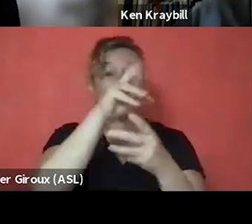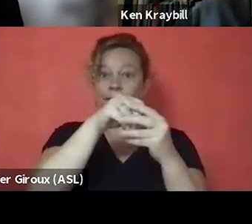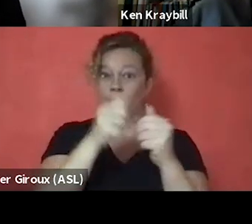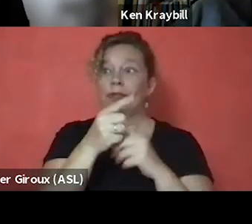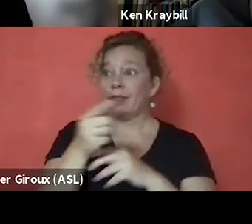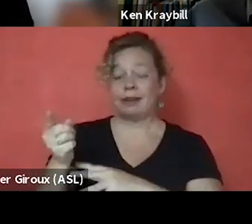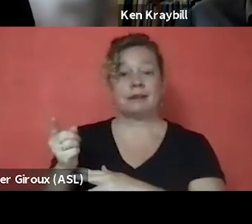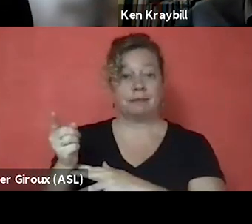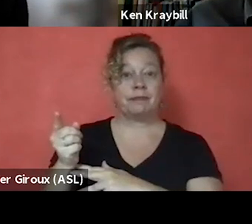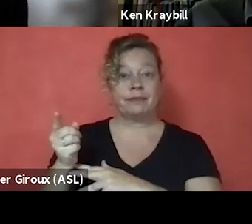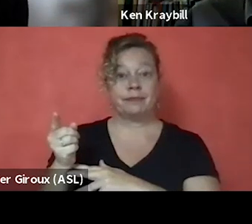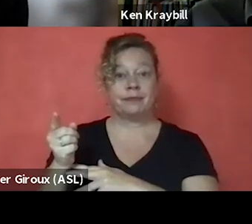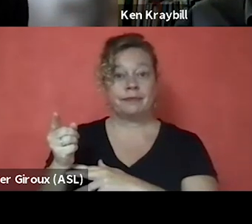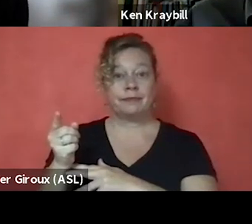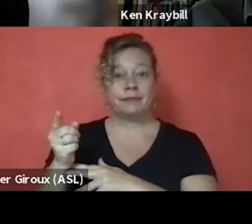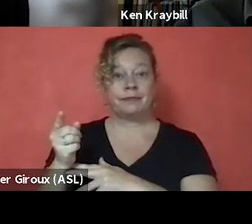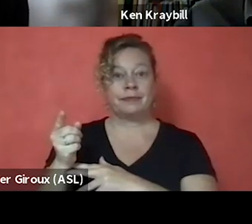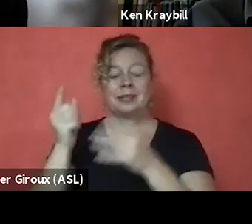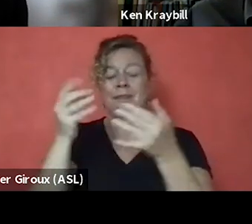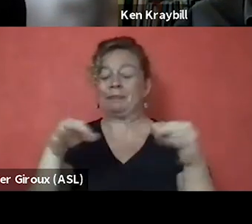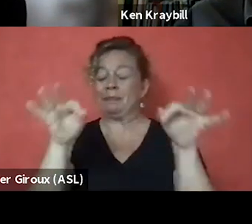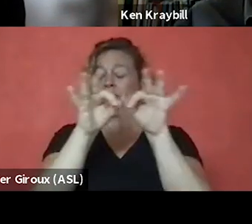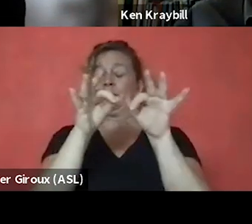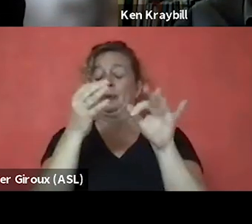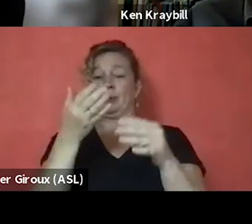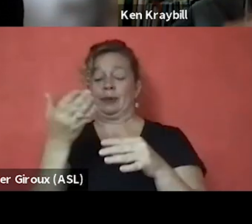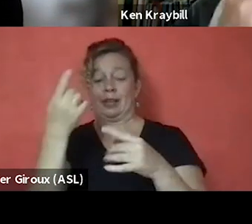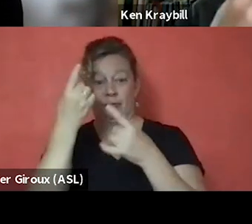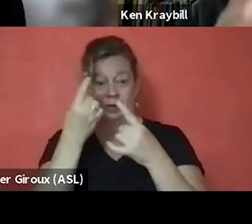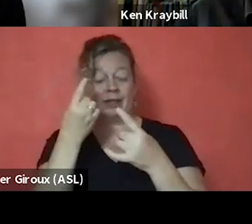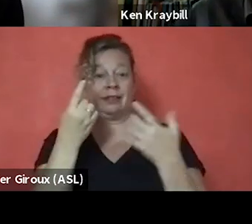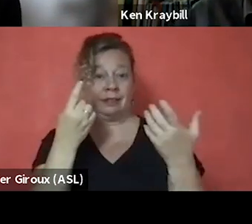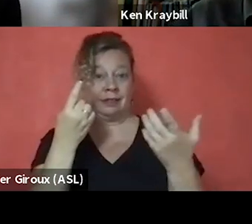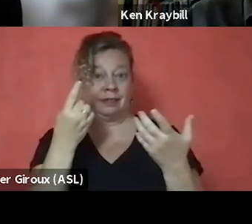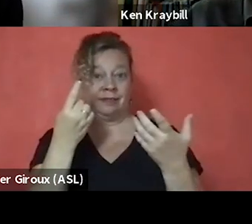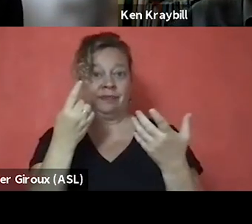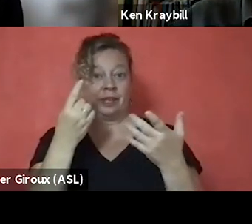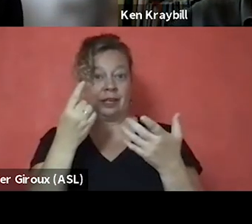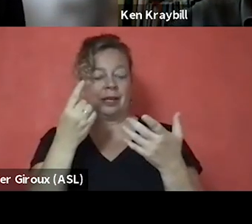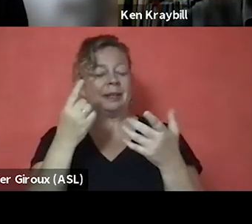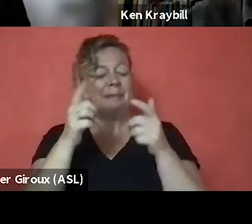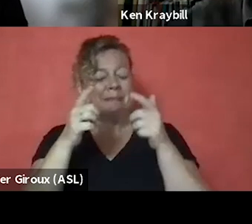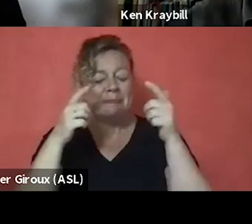And the big thing that I realized, and I'll stop it when I share this, but the biggest one thing that I realized